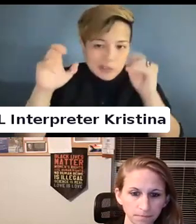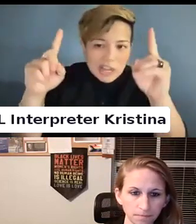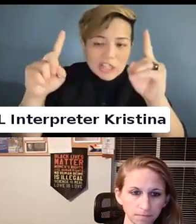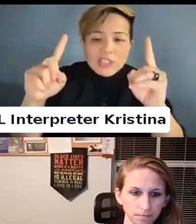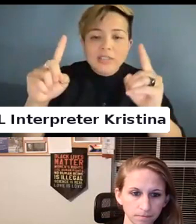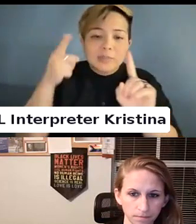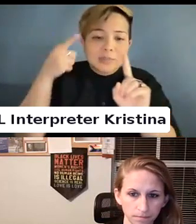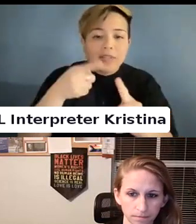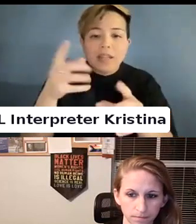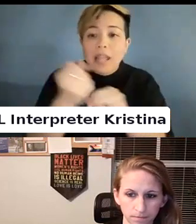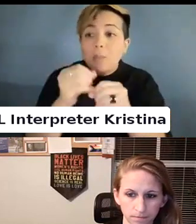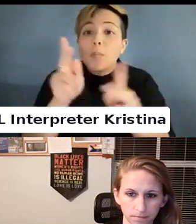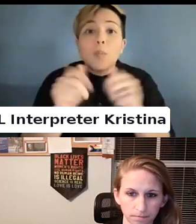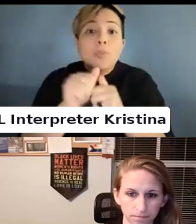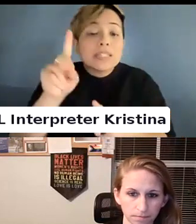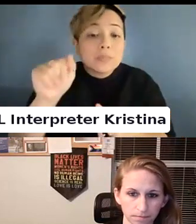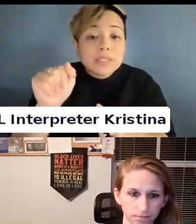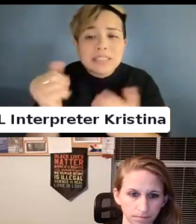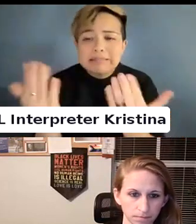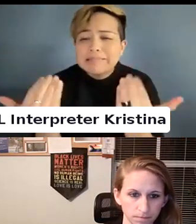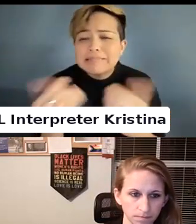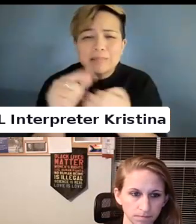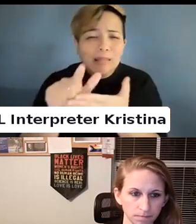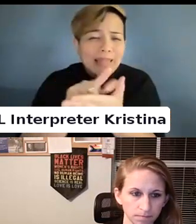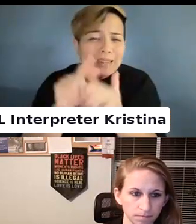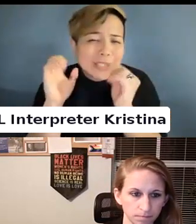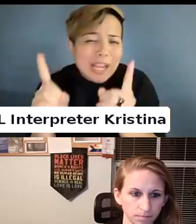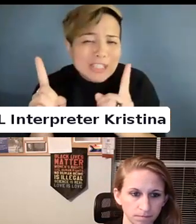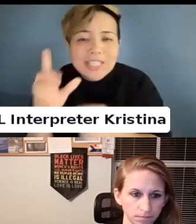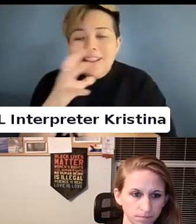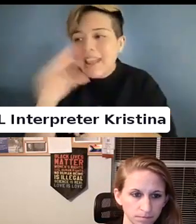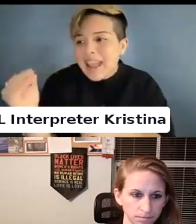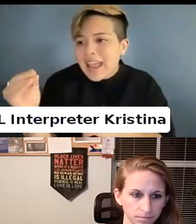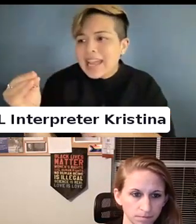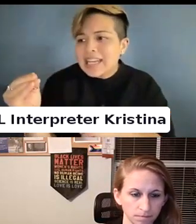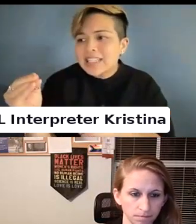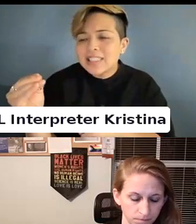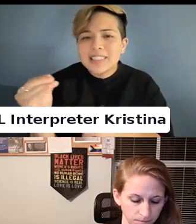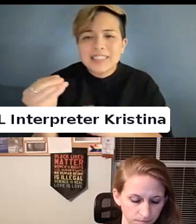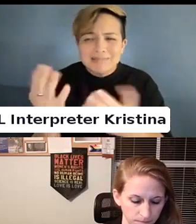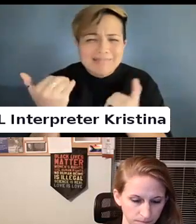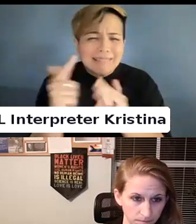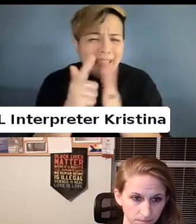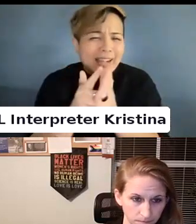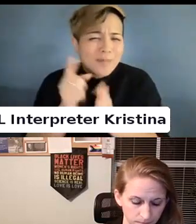Specifically getting more people with disabilities and to legal education. In the legal profession.